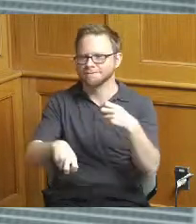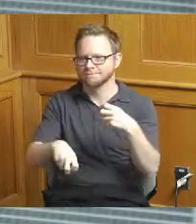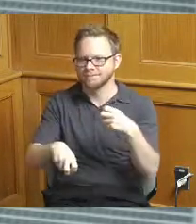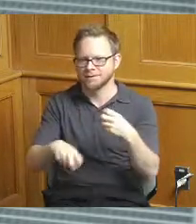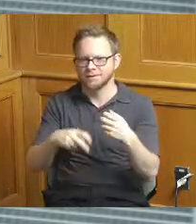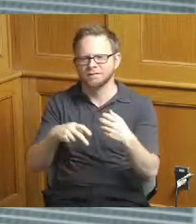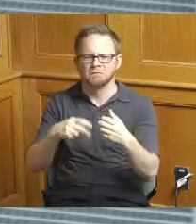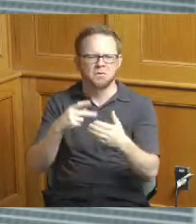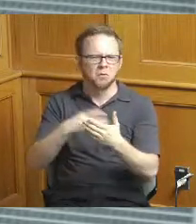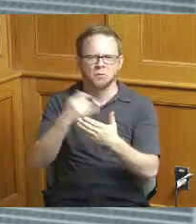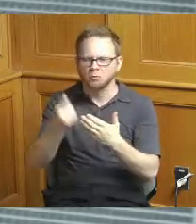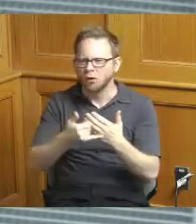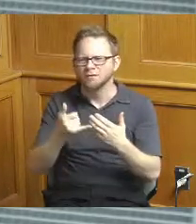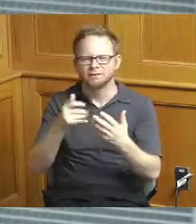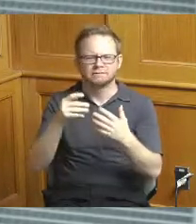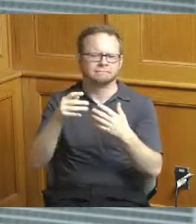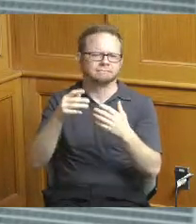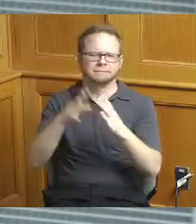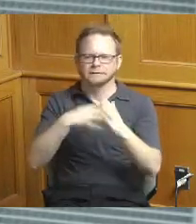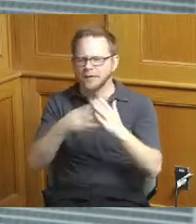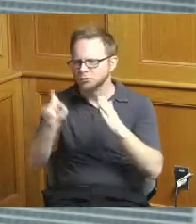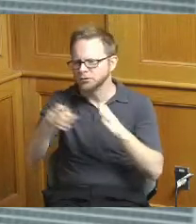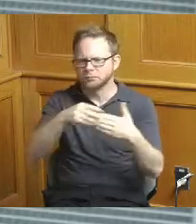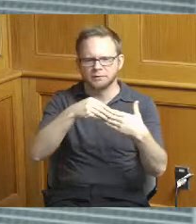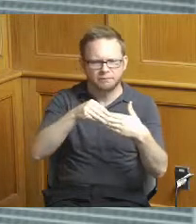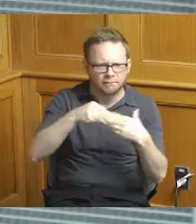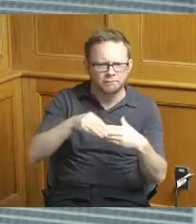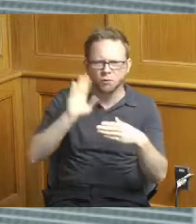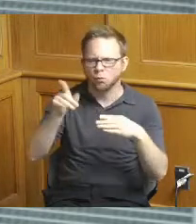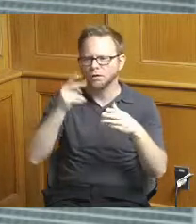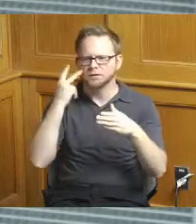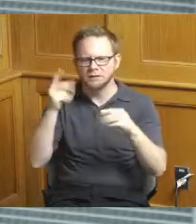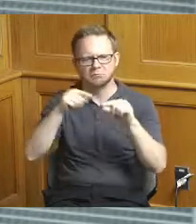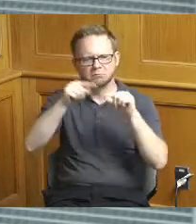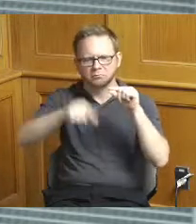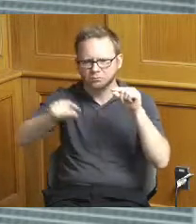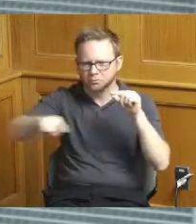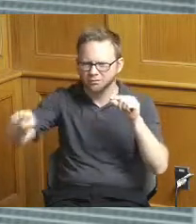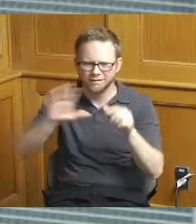schedules do move we do have variances pluses and minuses you know with Covid with some of